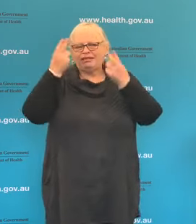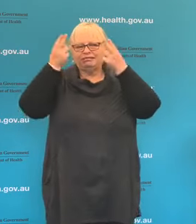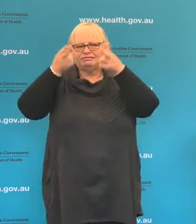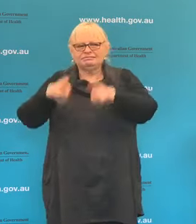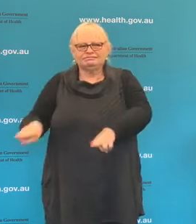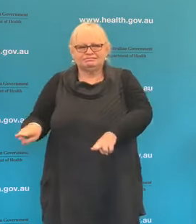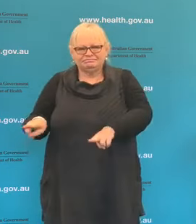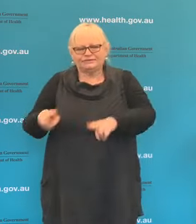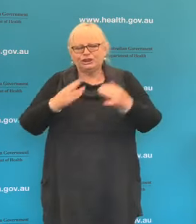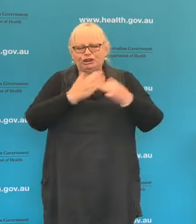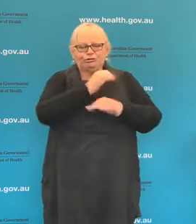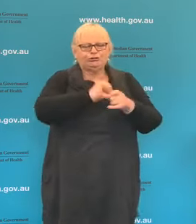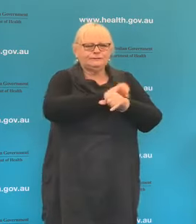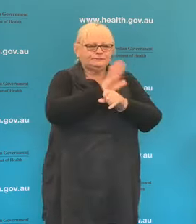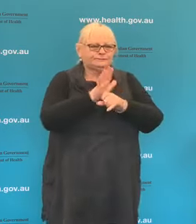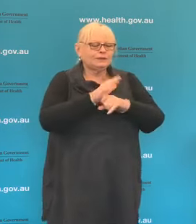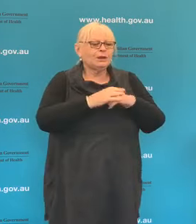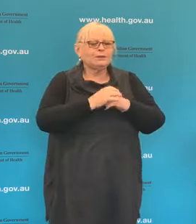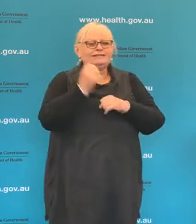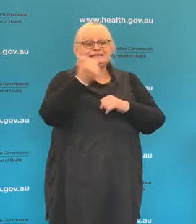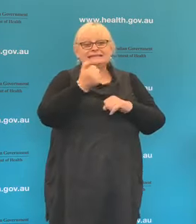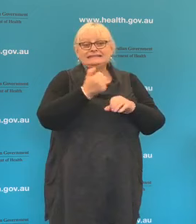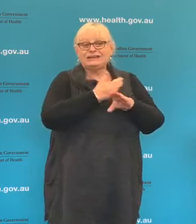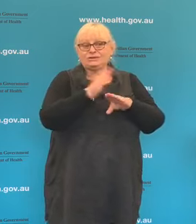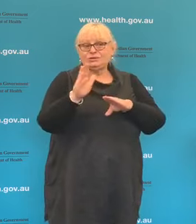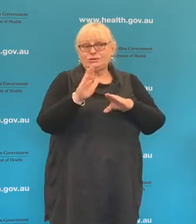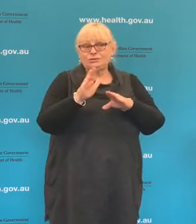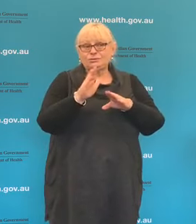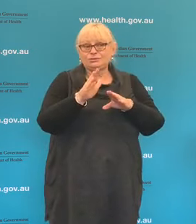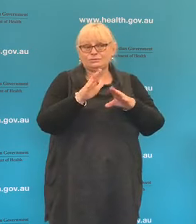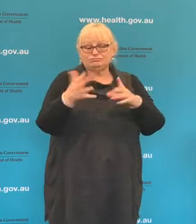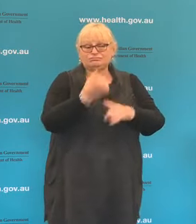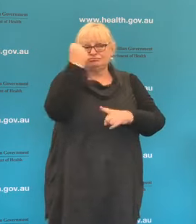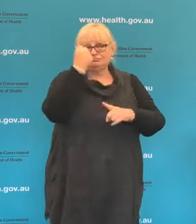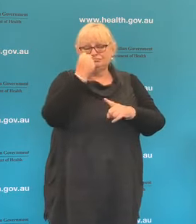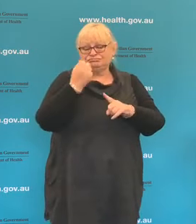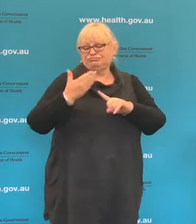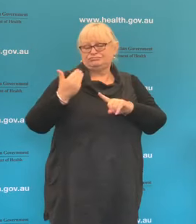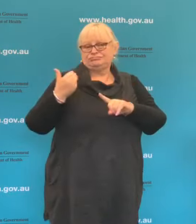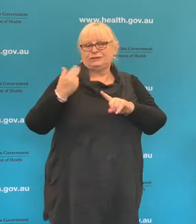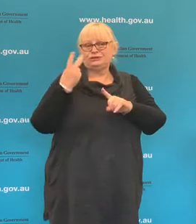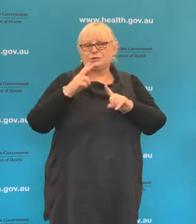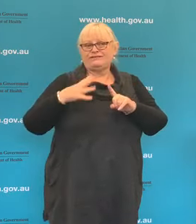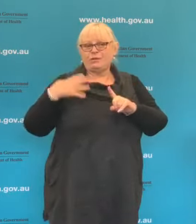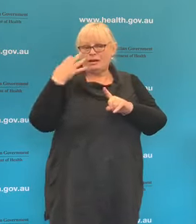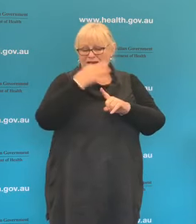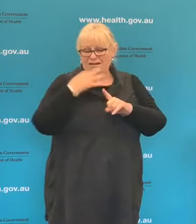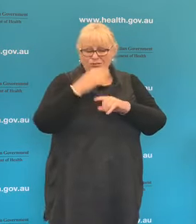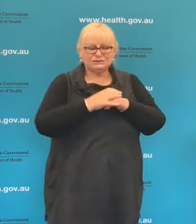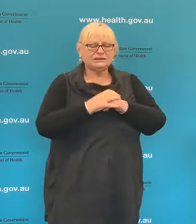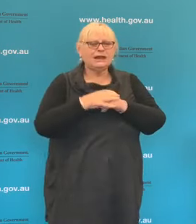There were 16 new cases in the previous 24 hours. At the moment we have 84 people